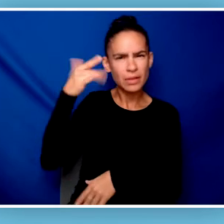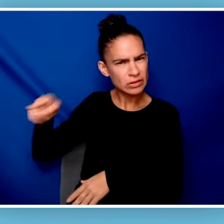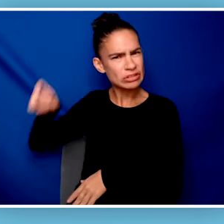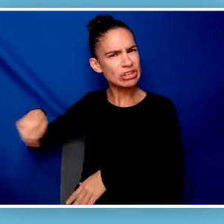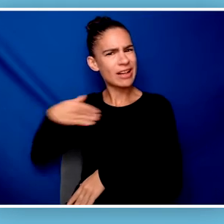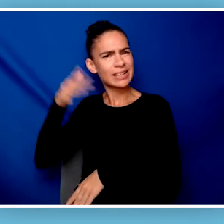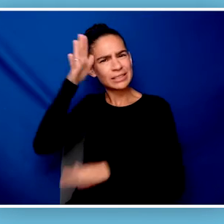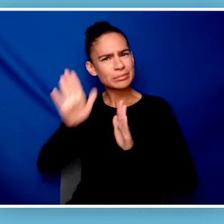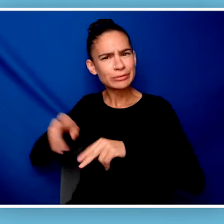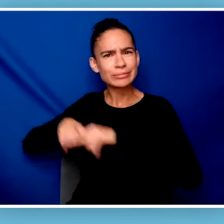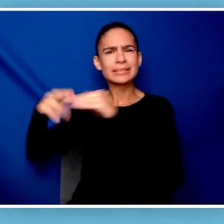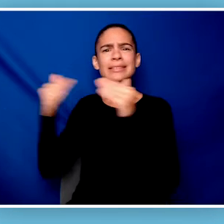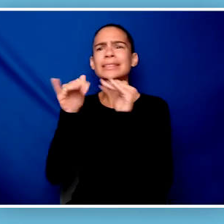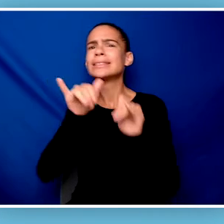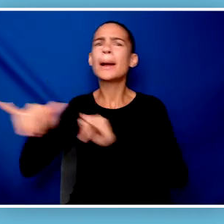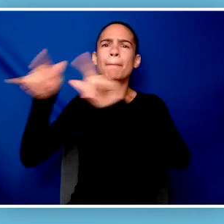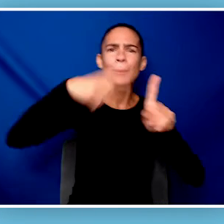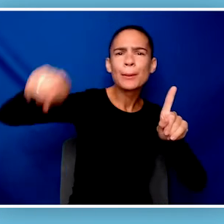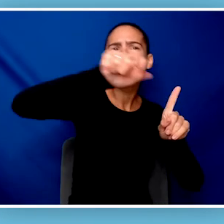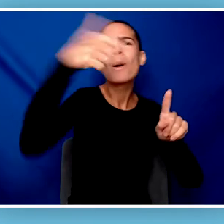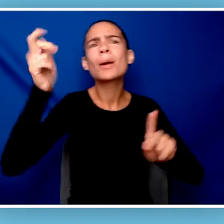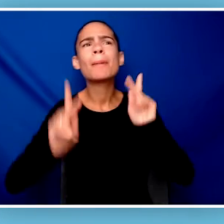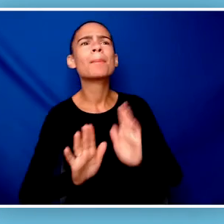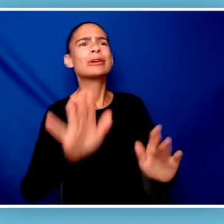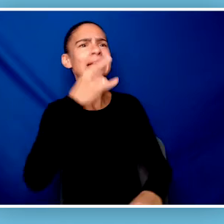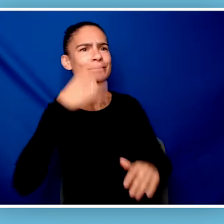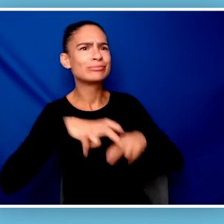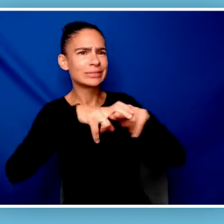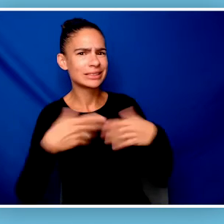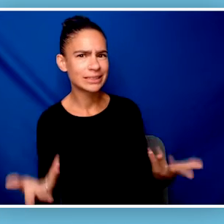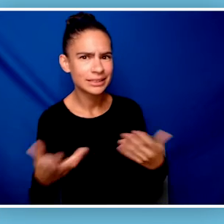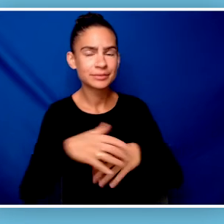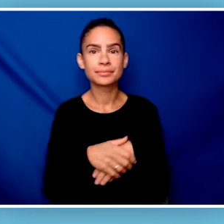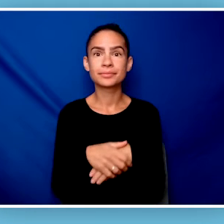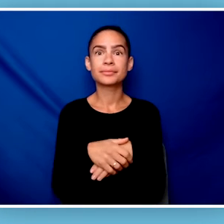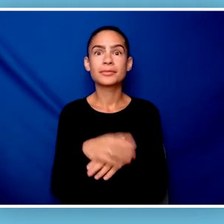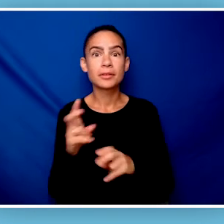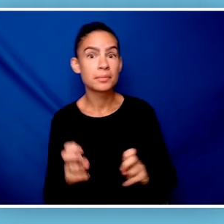because she deserves to have her papa push her on the swings just as much as you or anyone else.